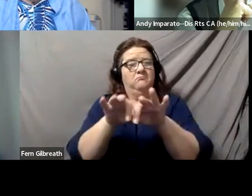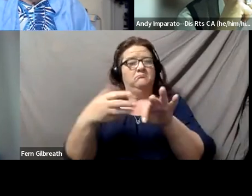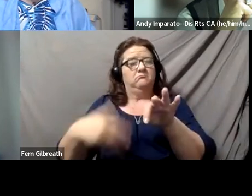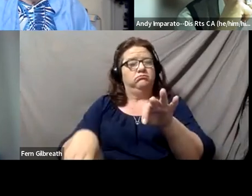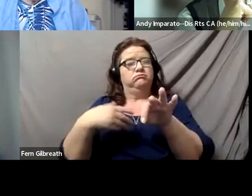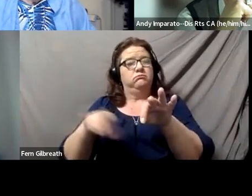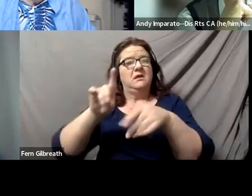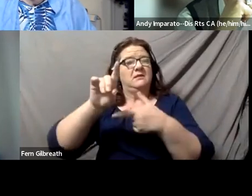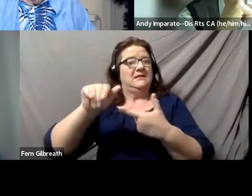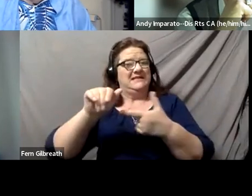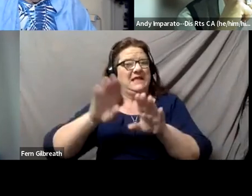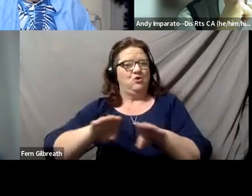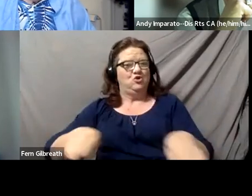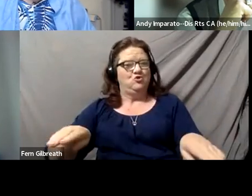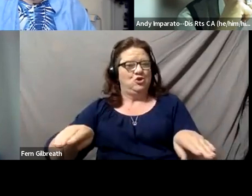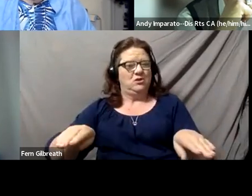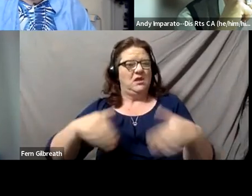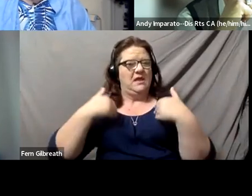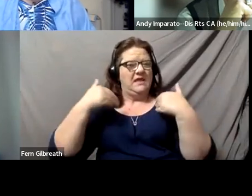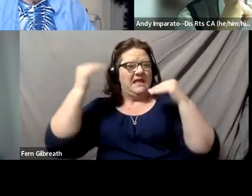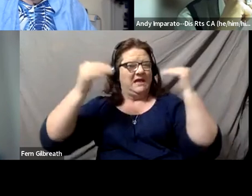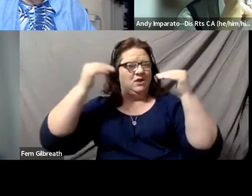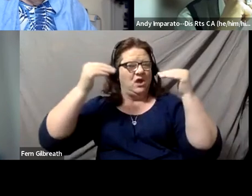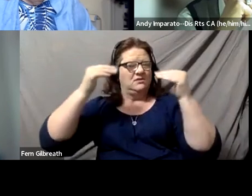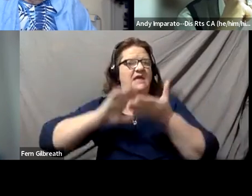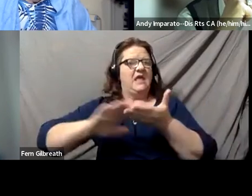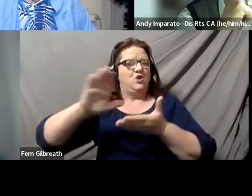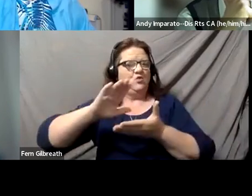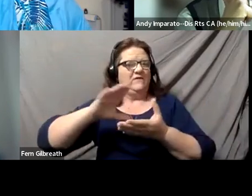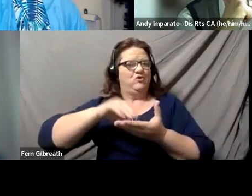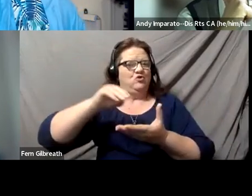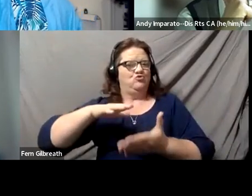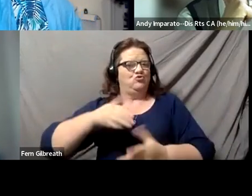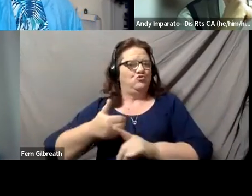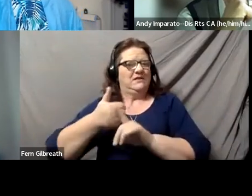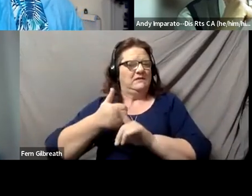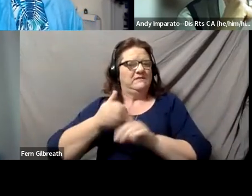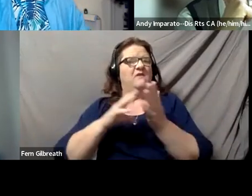disabled children, young adults and university people learn more